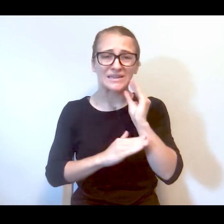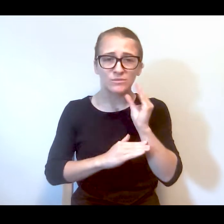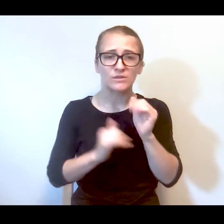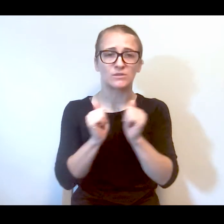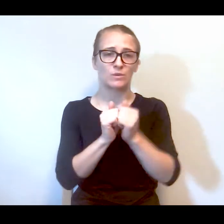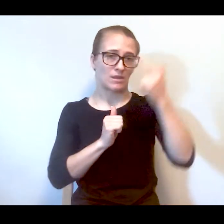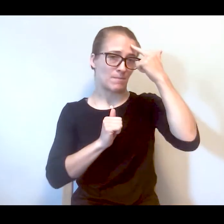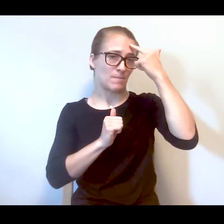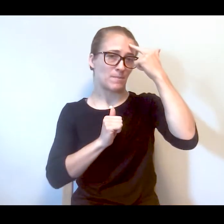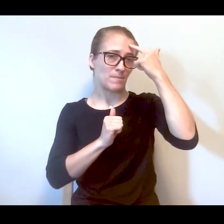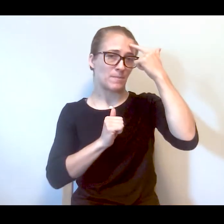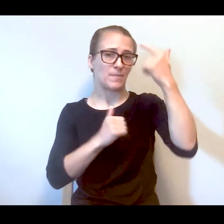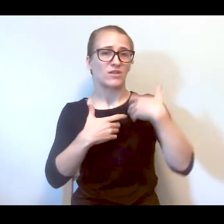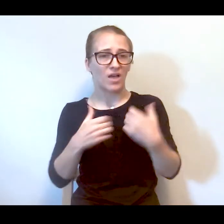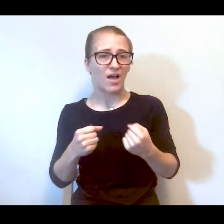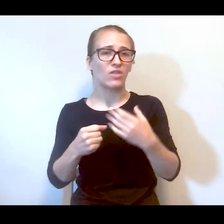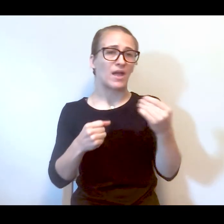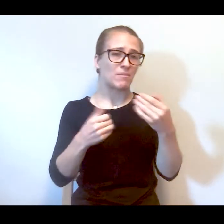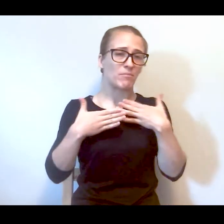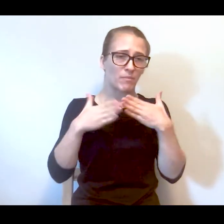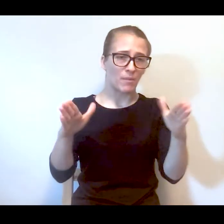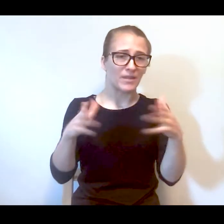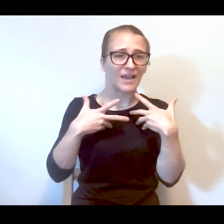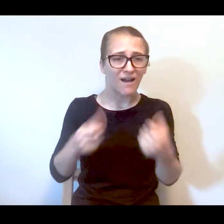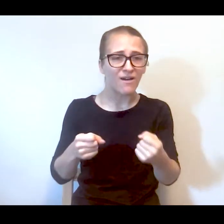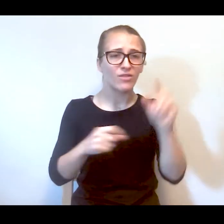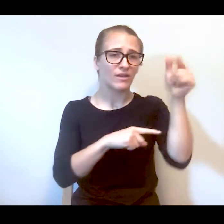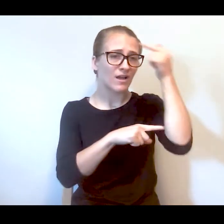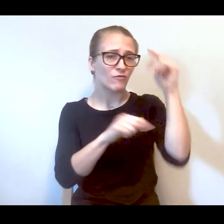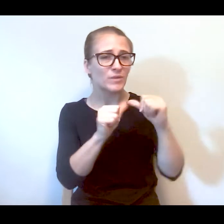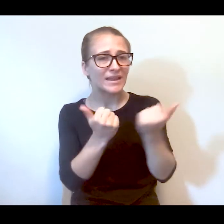experiences with the public health system, and with government agencies.